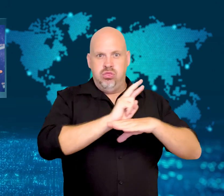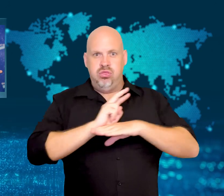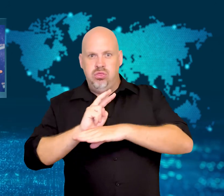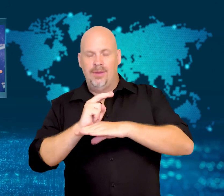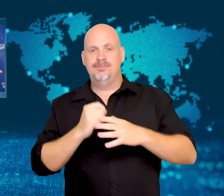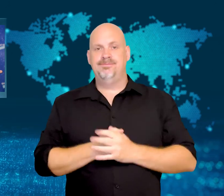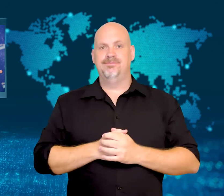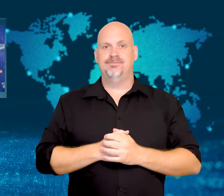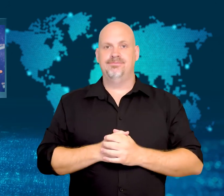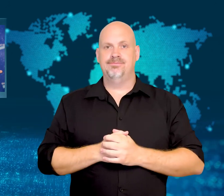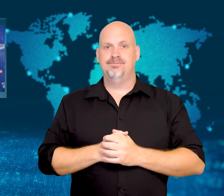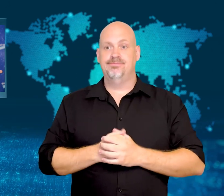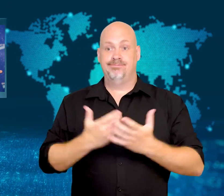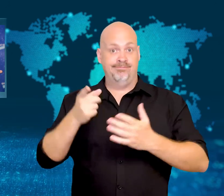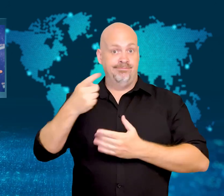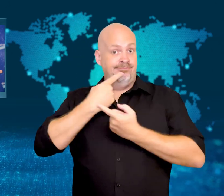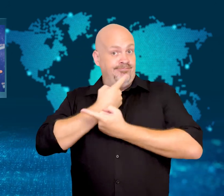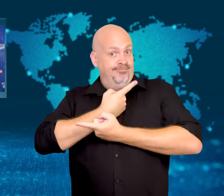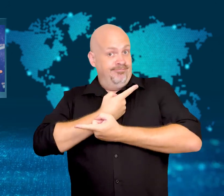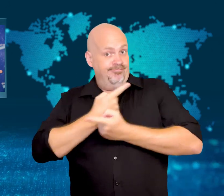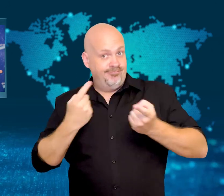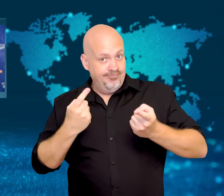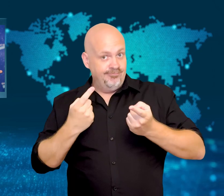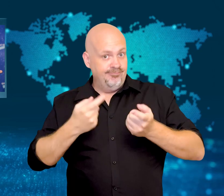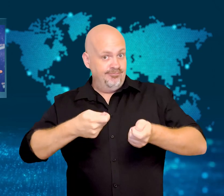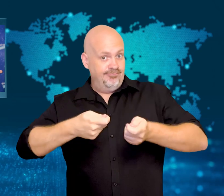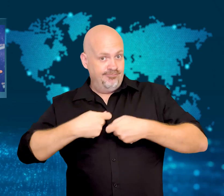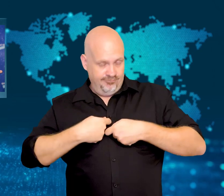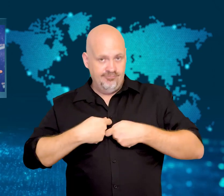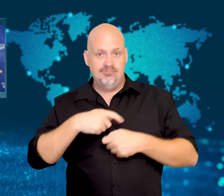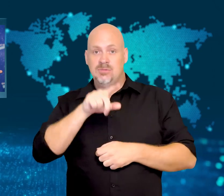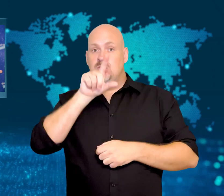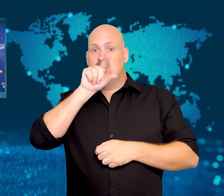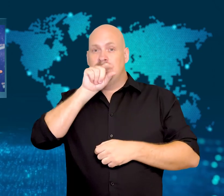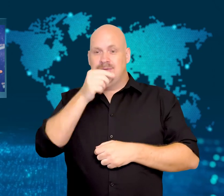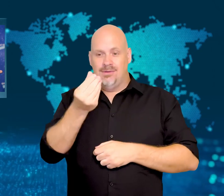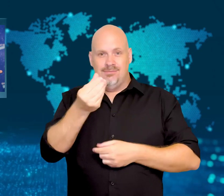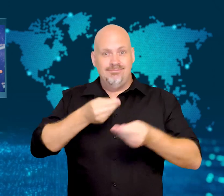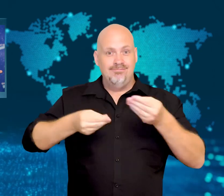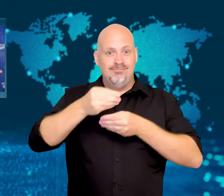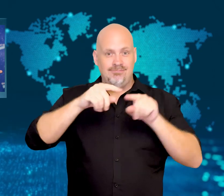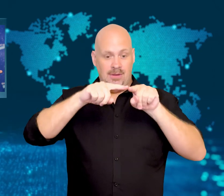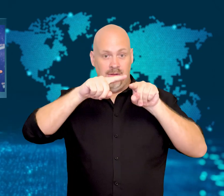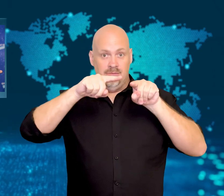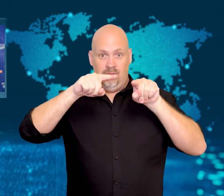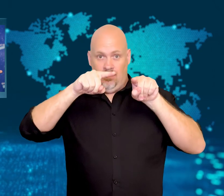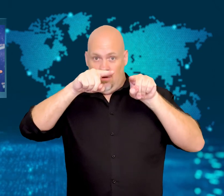The news that Musk may withdraw his offer caused Twitter stock